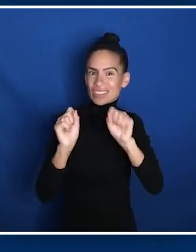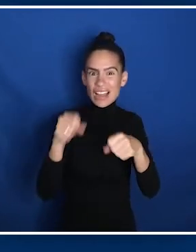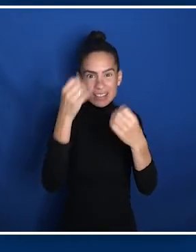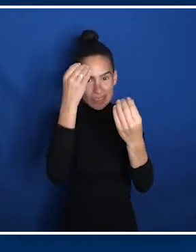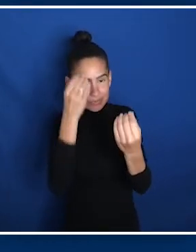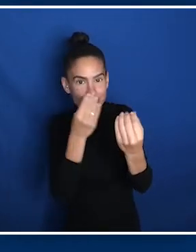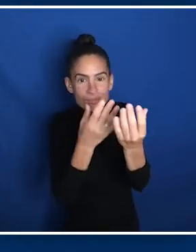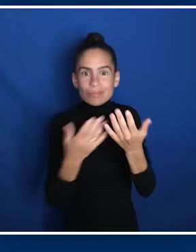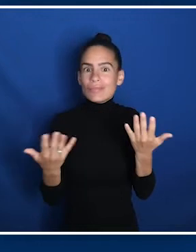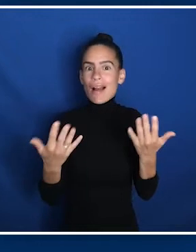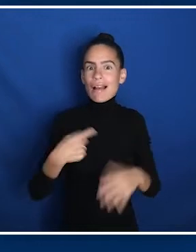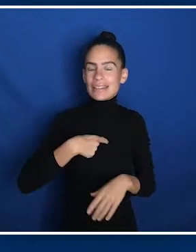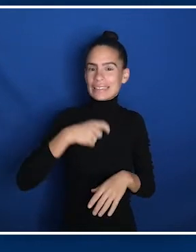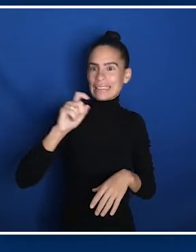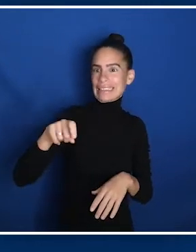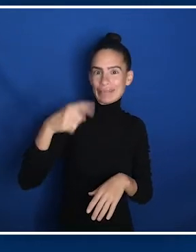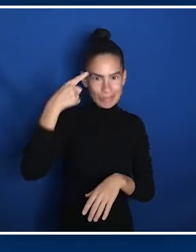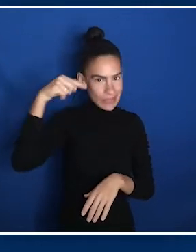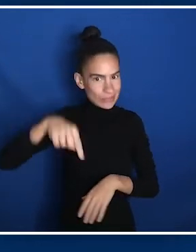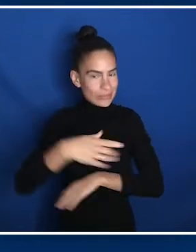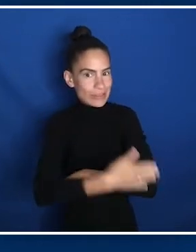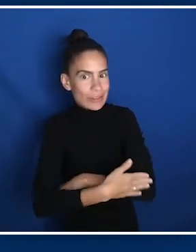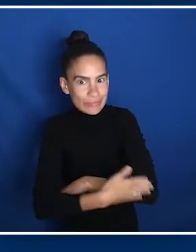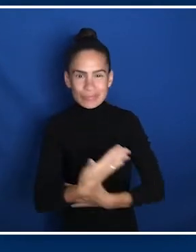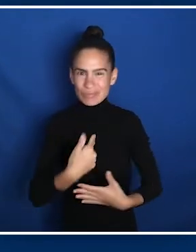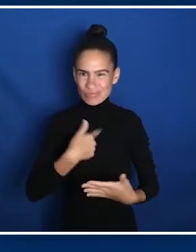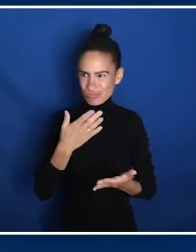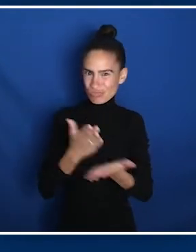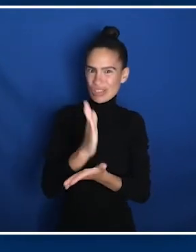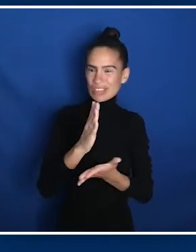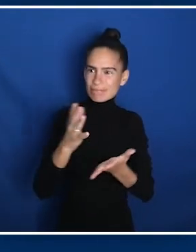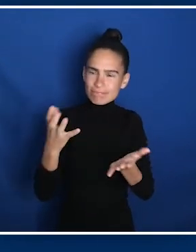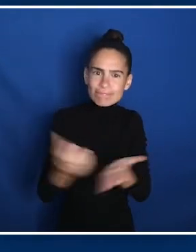I'm able to voice what I think this country needs. And I have the right to do it on my own